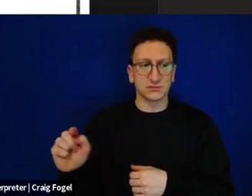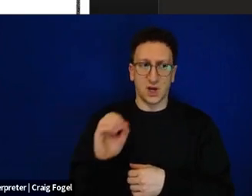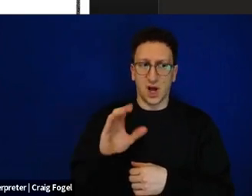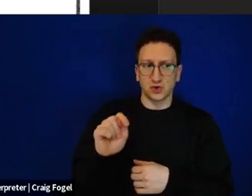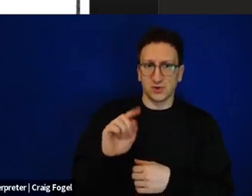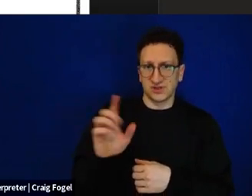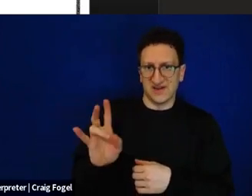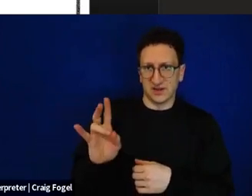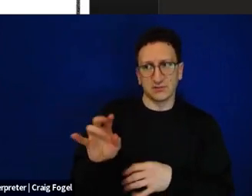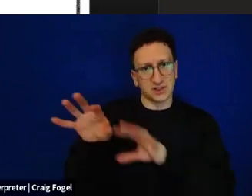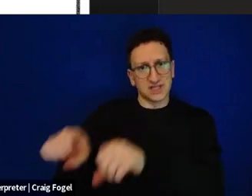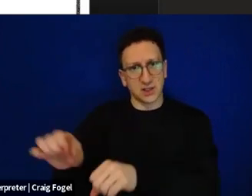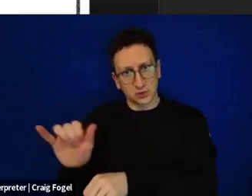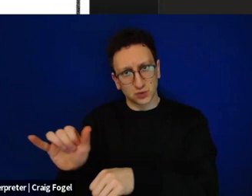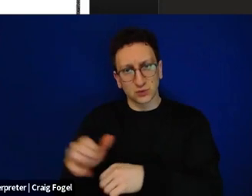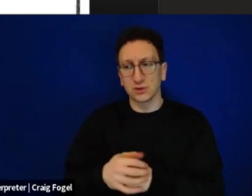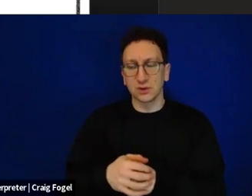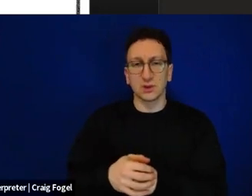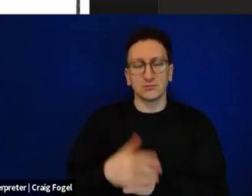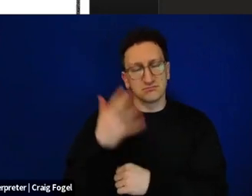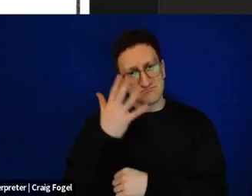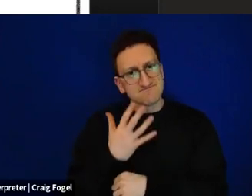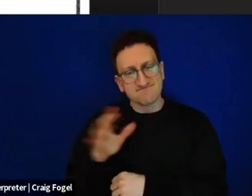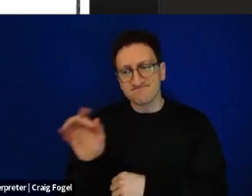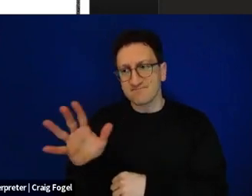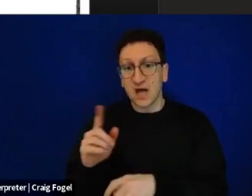But it's also a place of amazing creativity. And I opened the Haggadah up and started